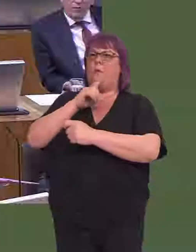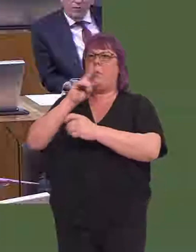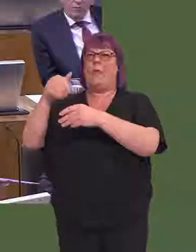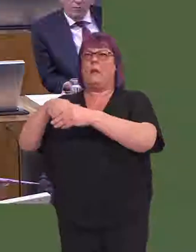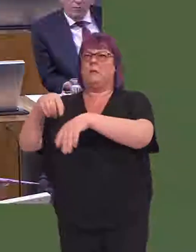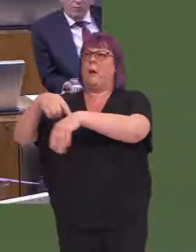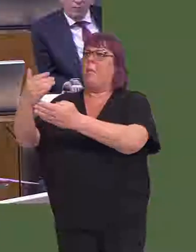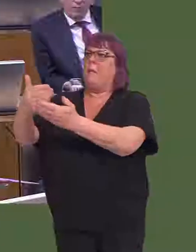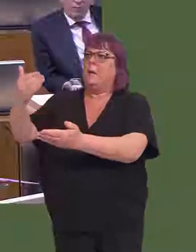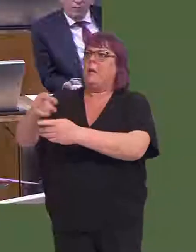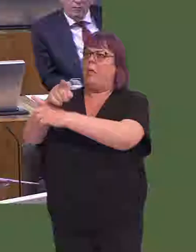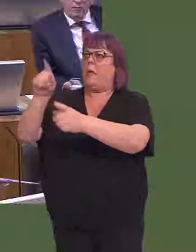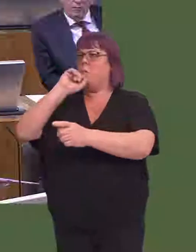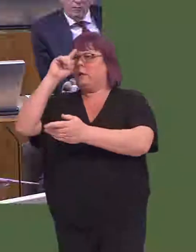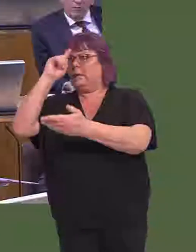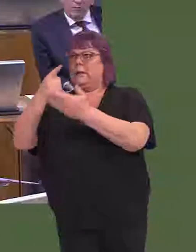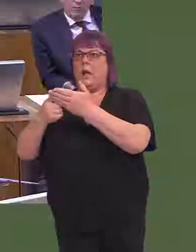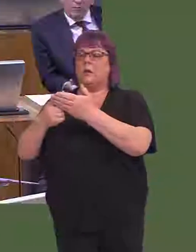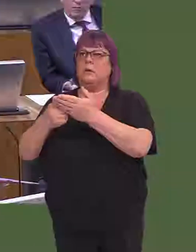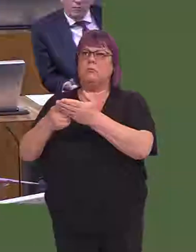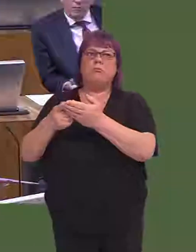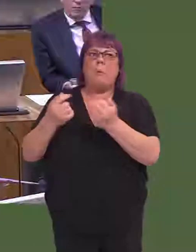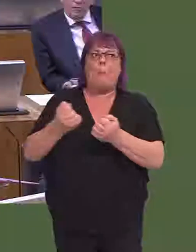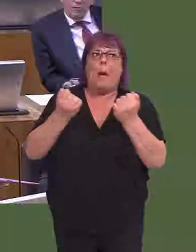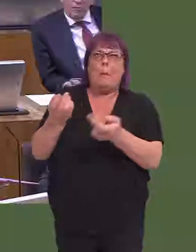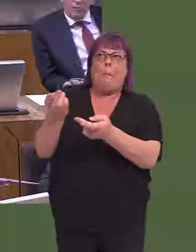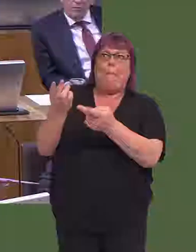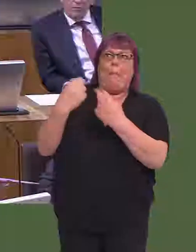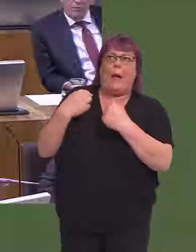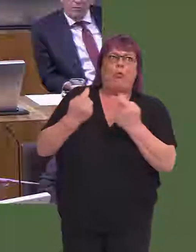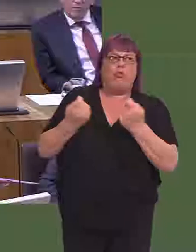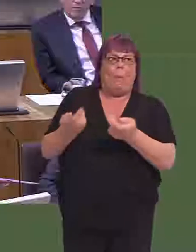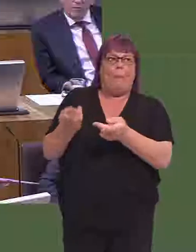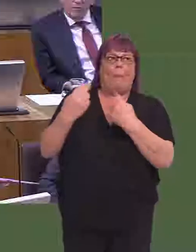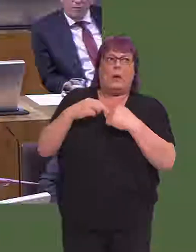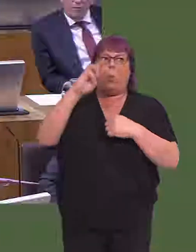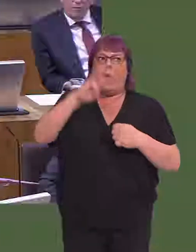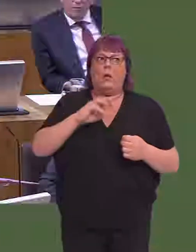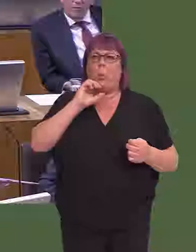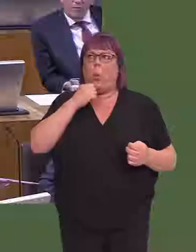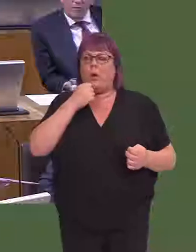sunset clauses, and they would've determined when and if powers came to this Assembly and this Government.